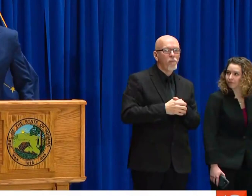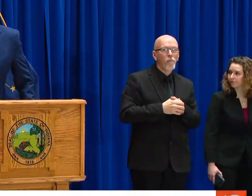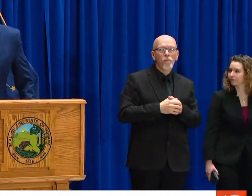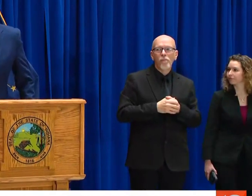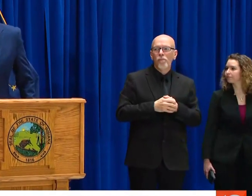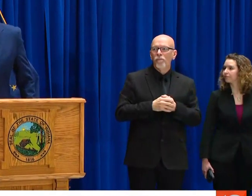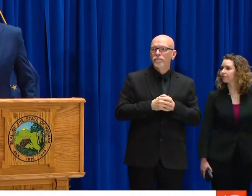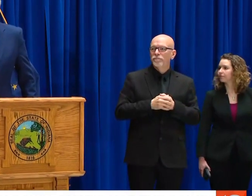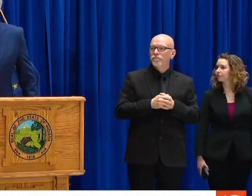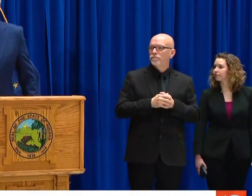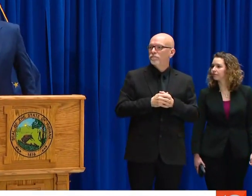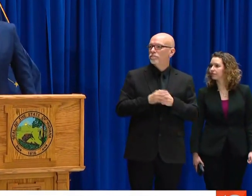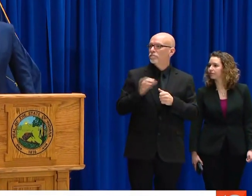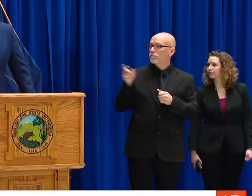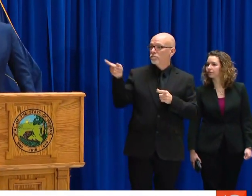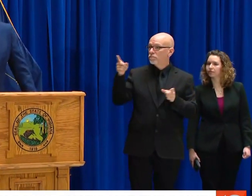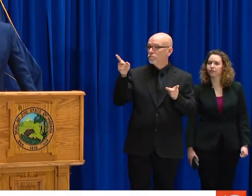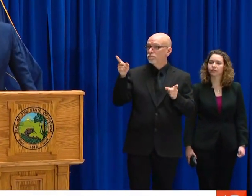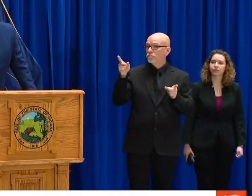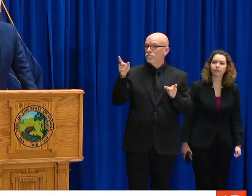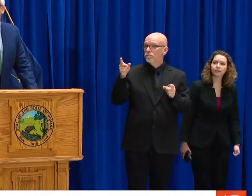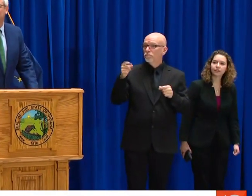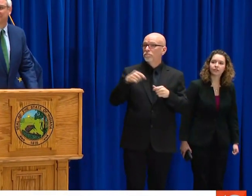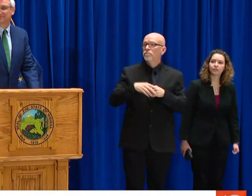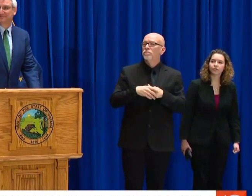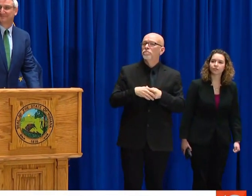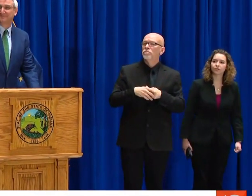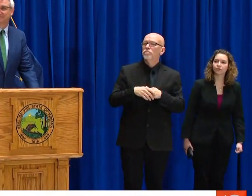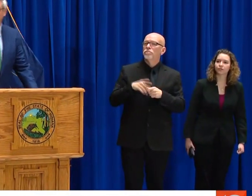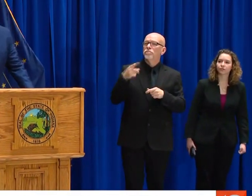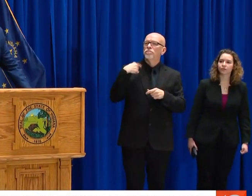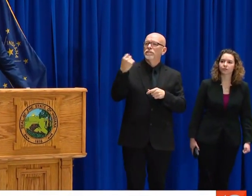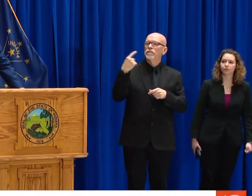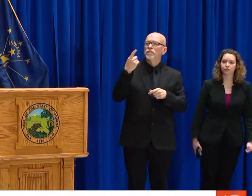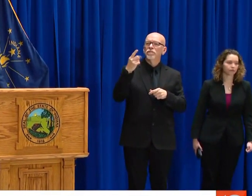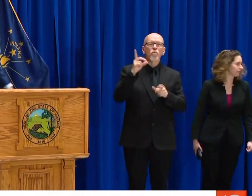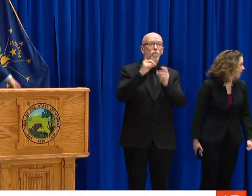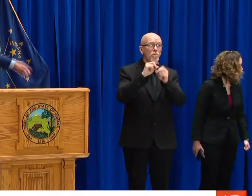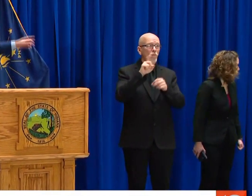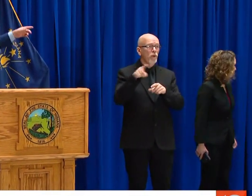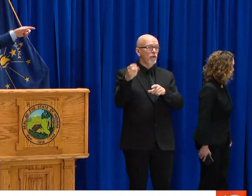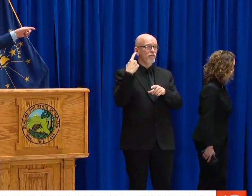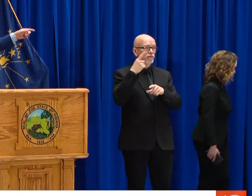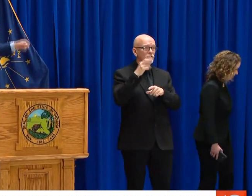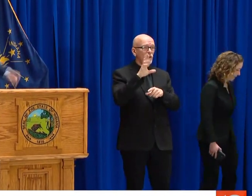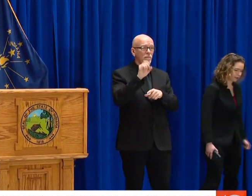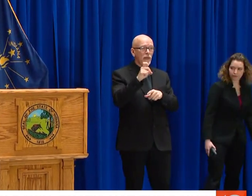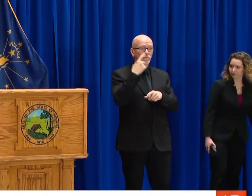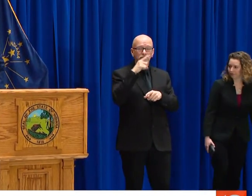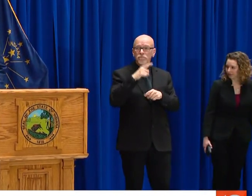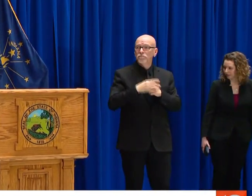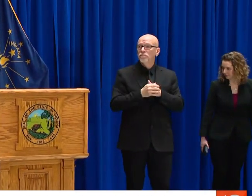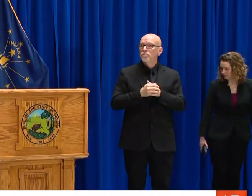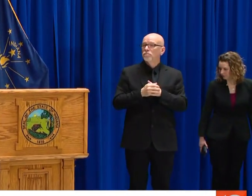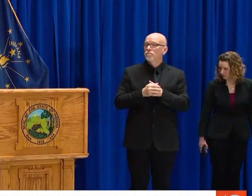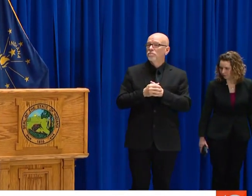THOSE EXACT CONCERNS. THANK YOU ALL VERY MUCH. SAME TIME, SAME CHANNEL, SAME PLACE. UNLESS IT CHANGES. AND NOW